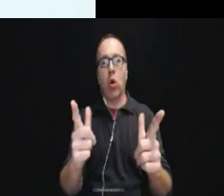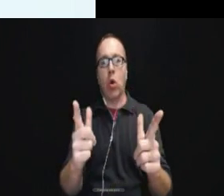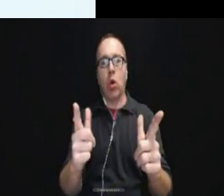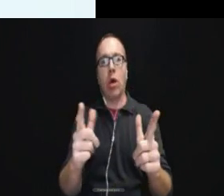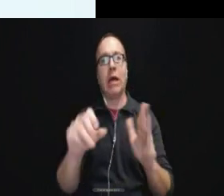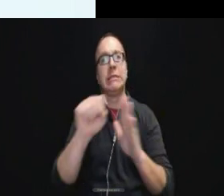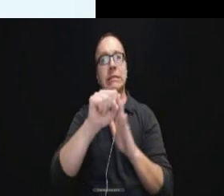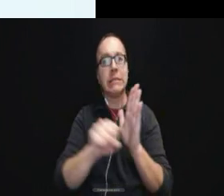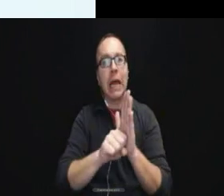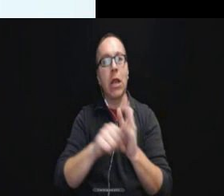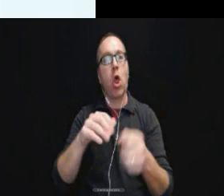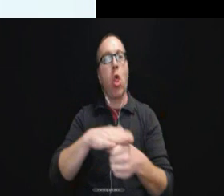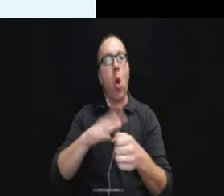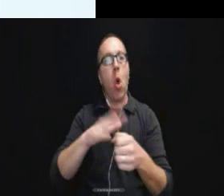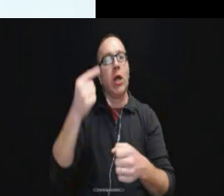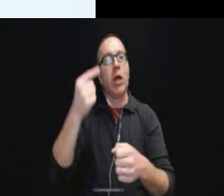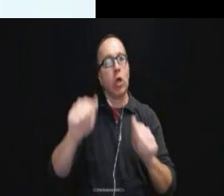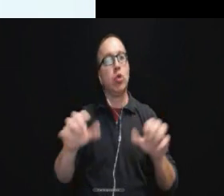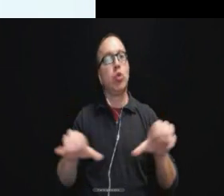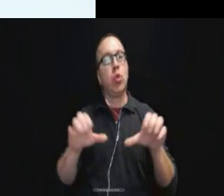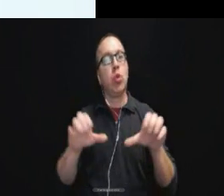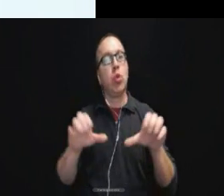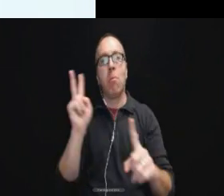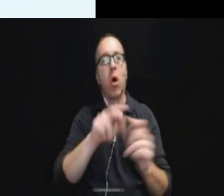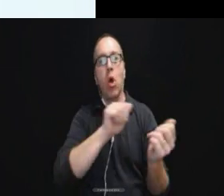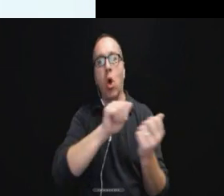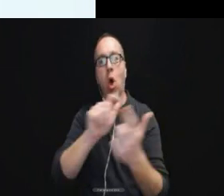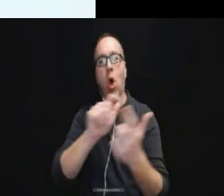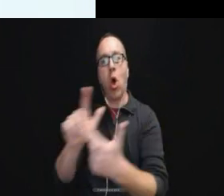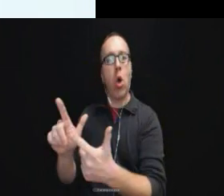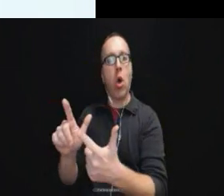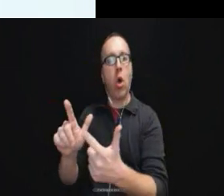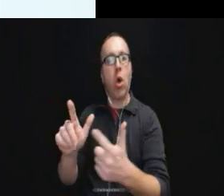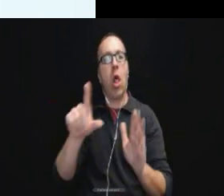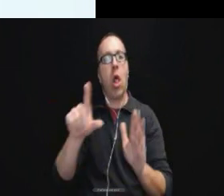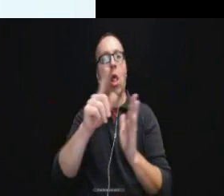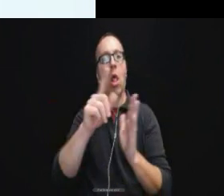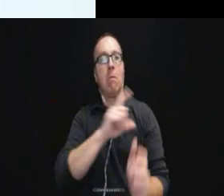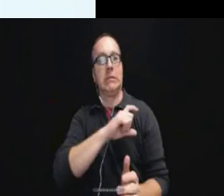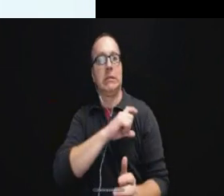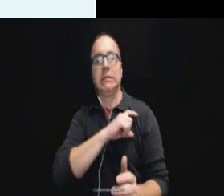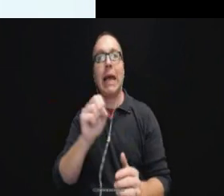So it is going to apply to all aspects of law enforcement even including communications